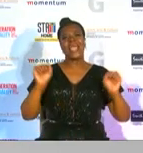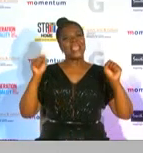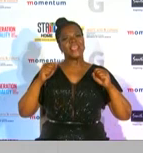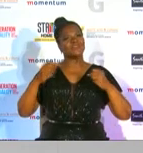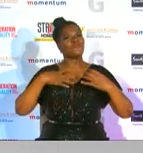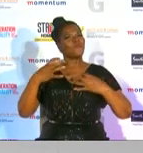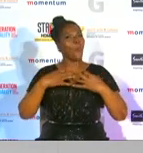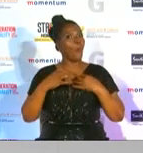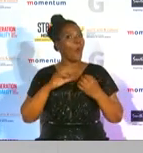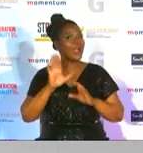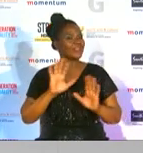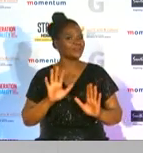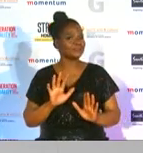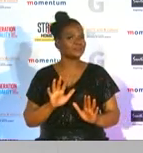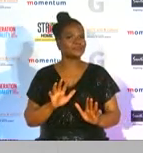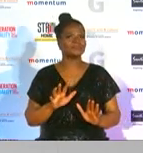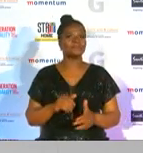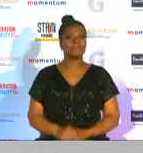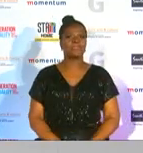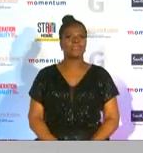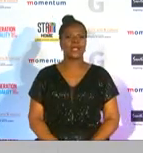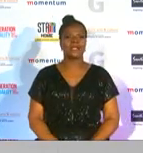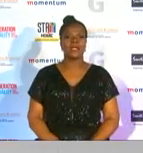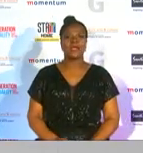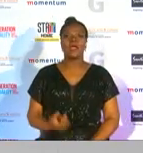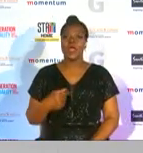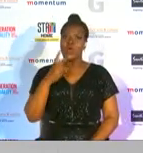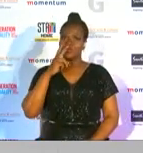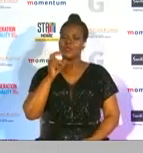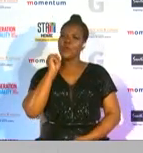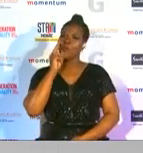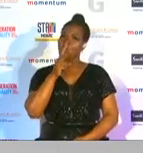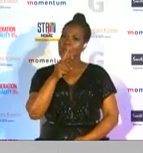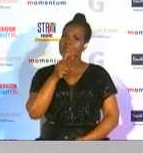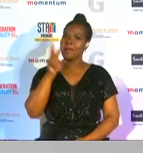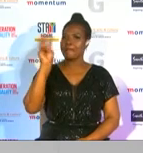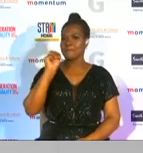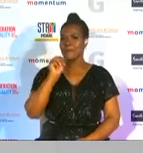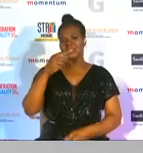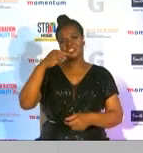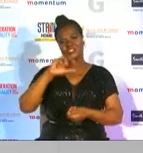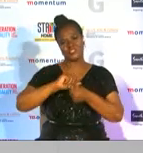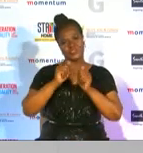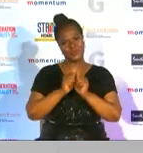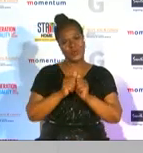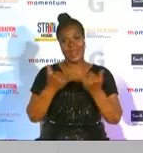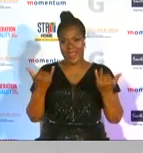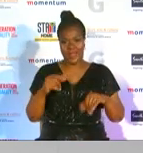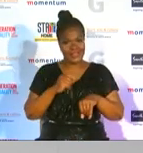batch of awards thank you rachel you are still watching the momentum g-sport awards show it's time for us to reveal the g-spot woman